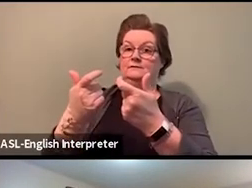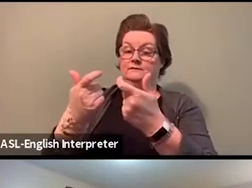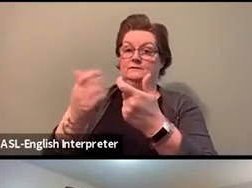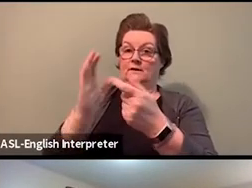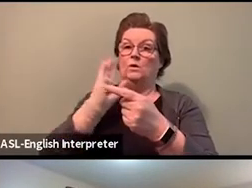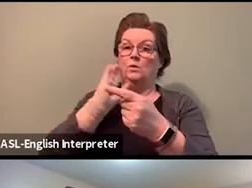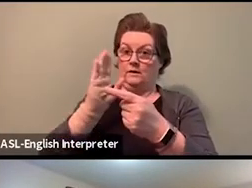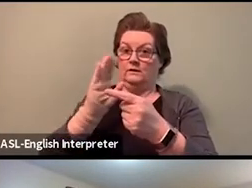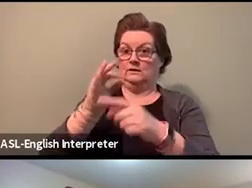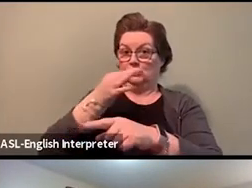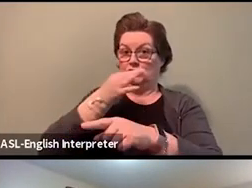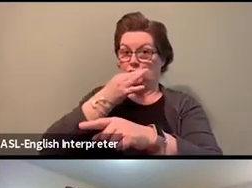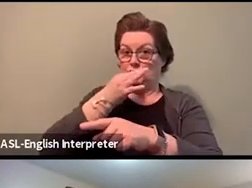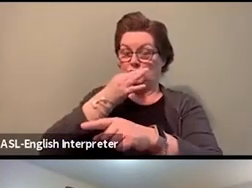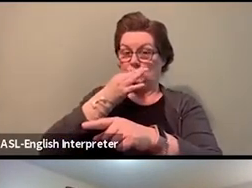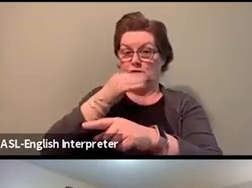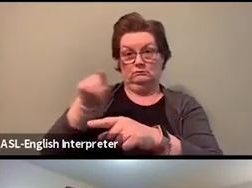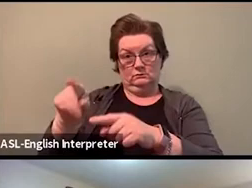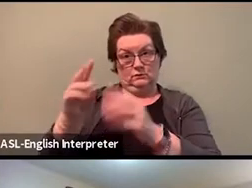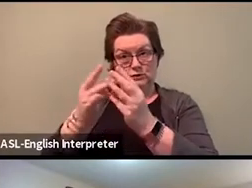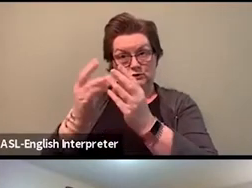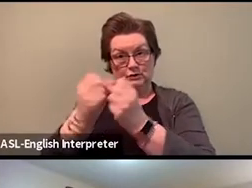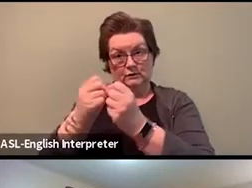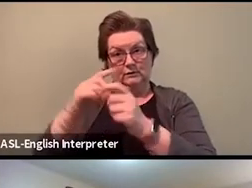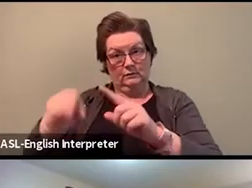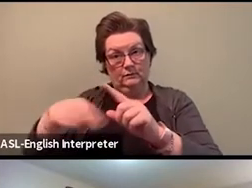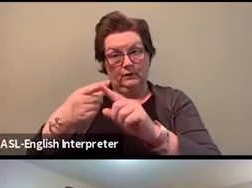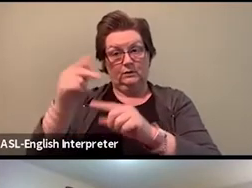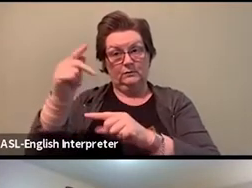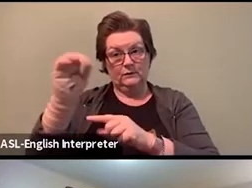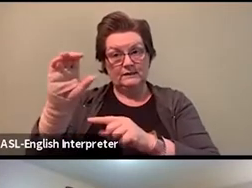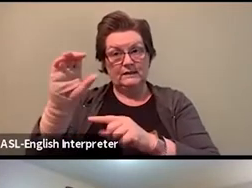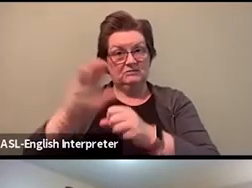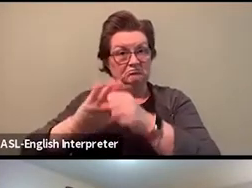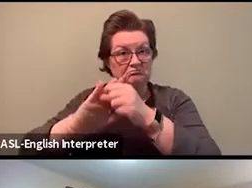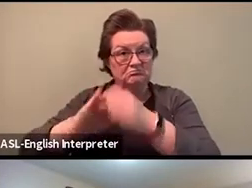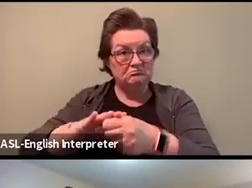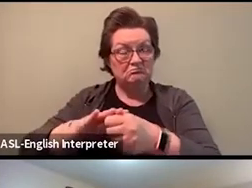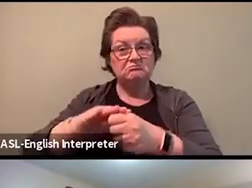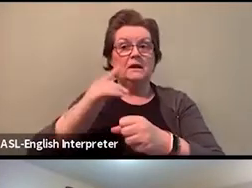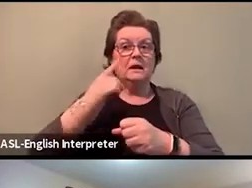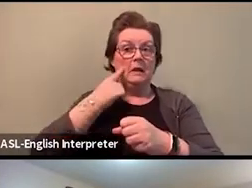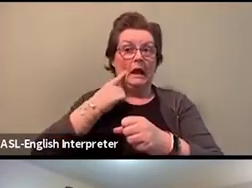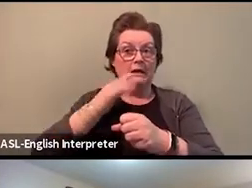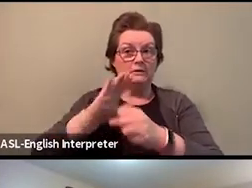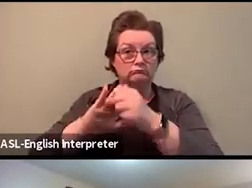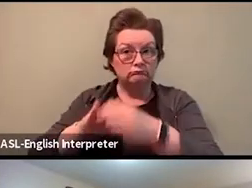and racism against other people of color? And Robert is also asking a question